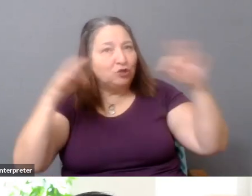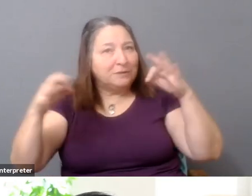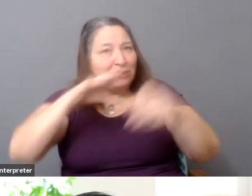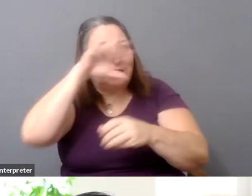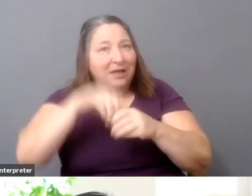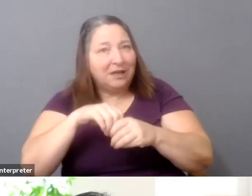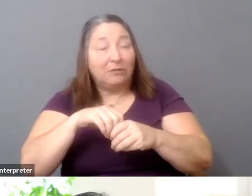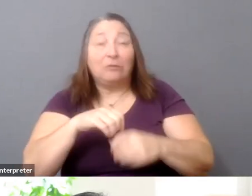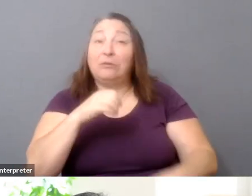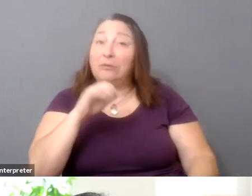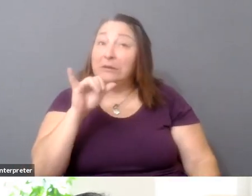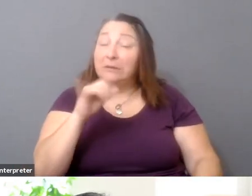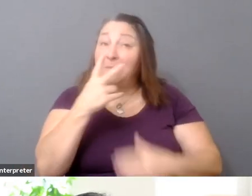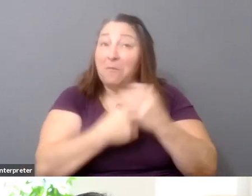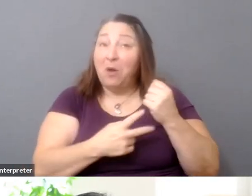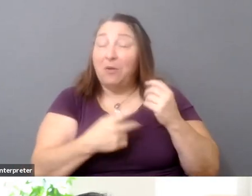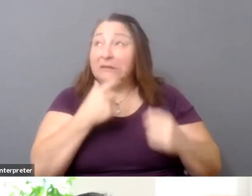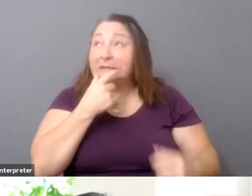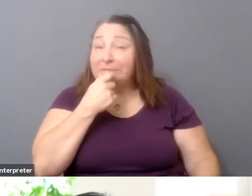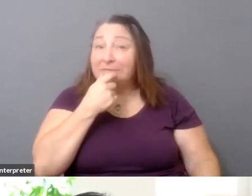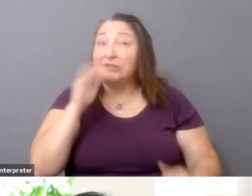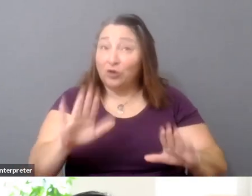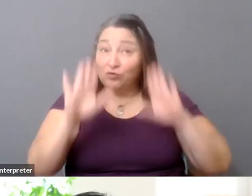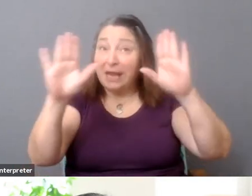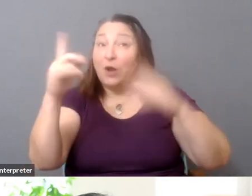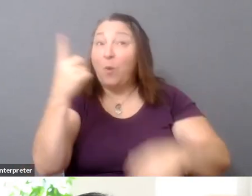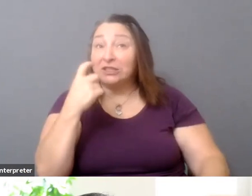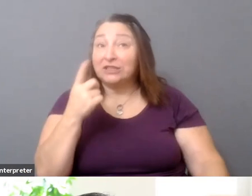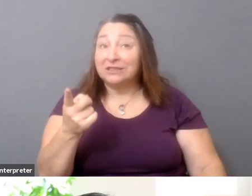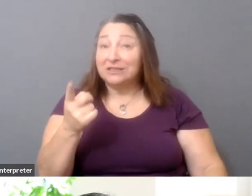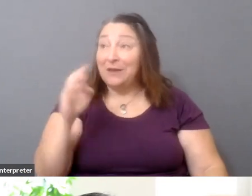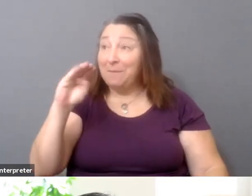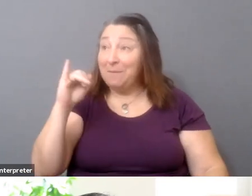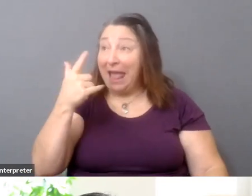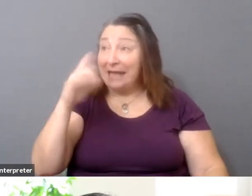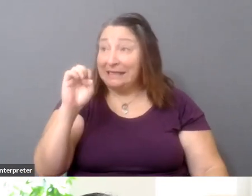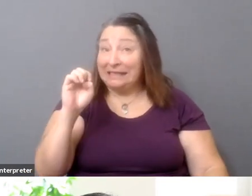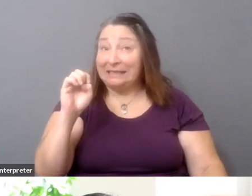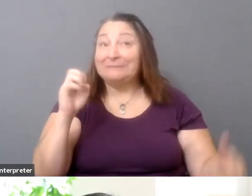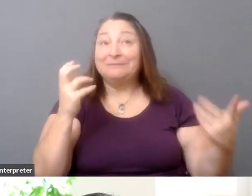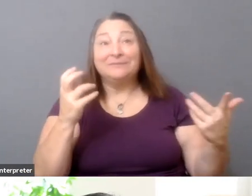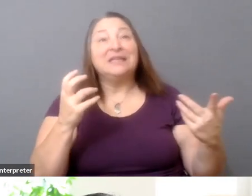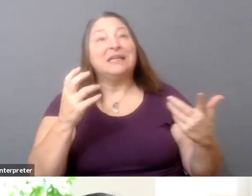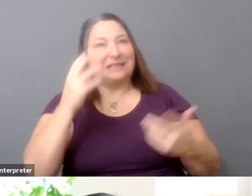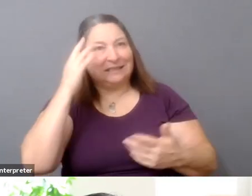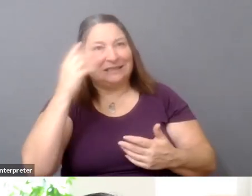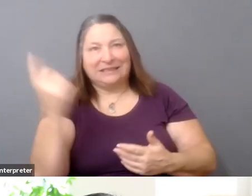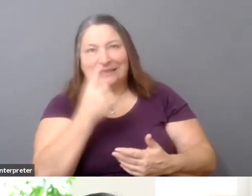I think that's a great question. It's something that we're definitely going to be addressing at Getting Real, we've been talking about.